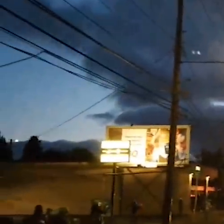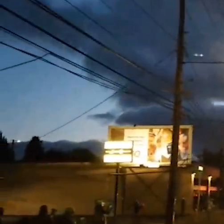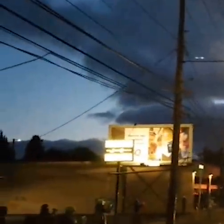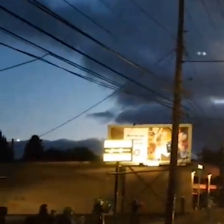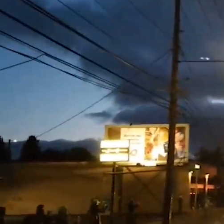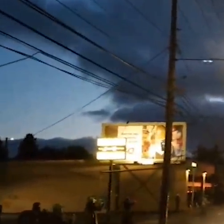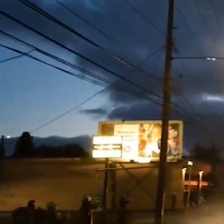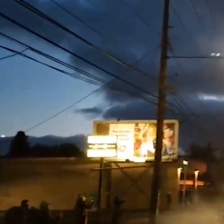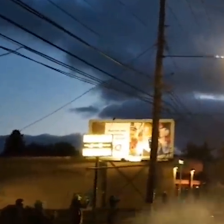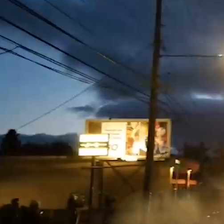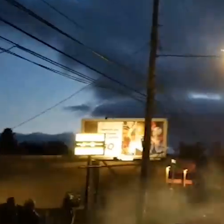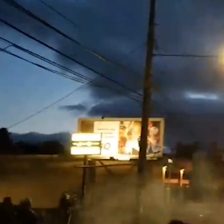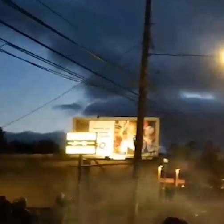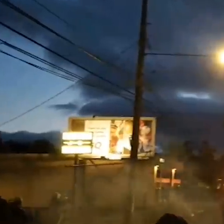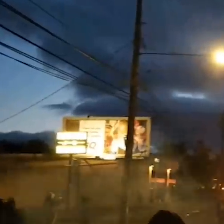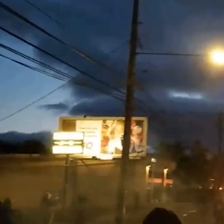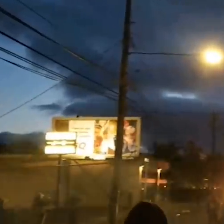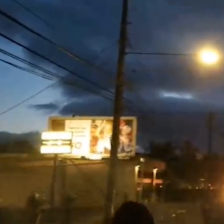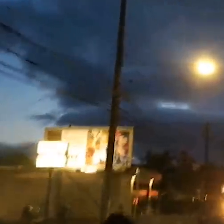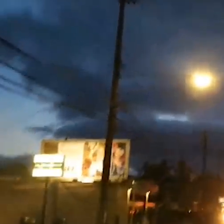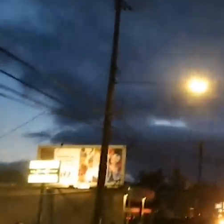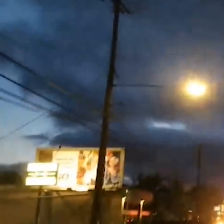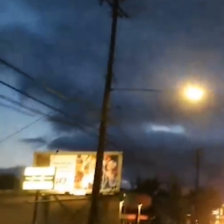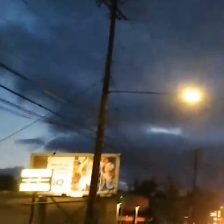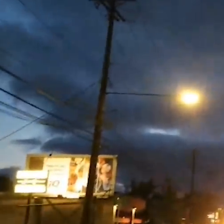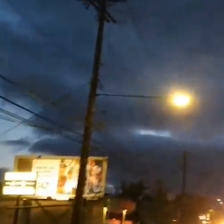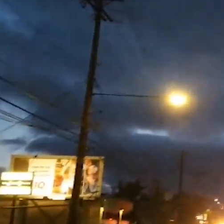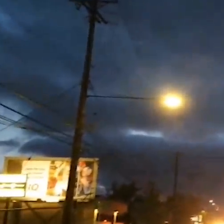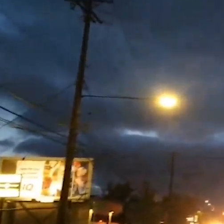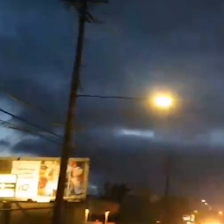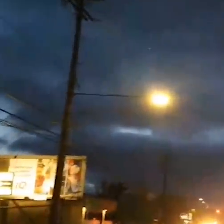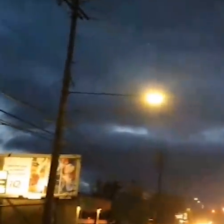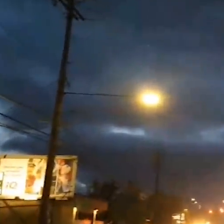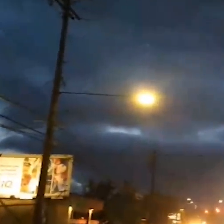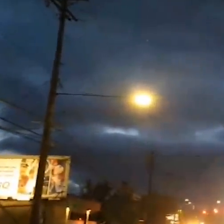full beer cans, marbles launched from slingshots.